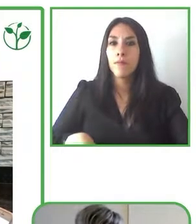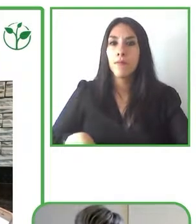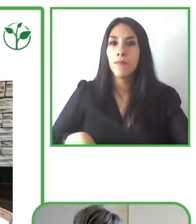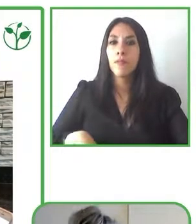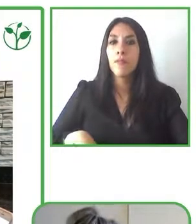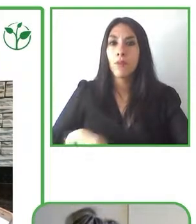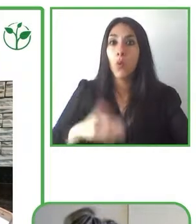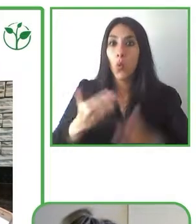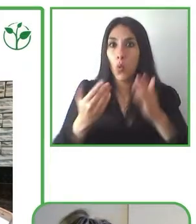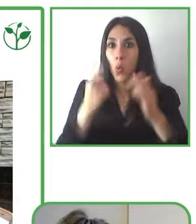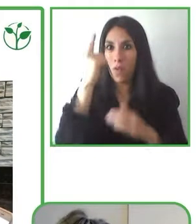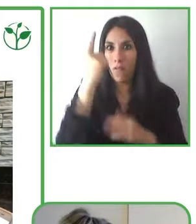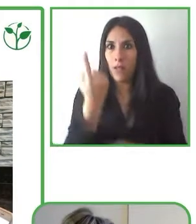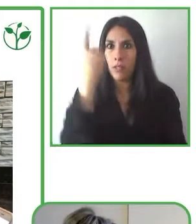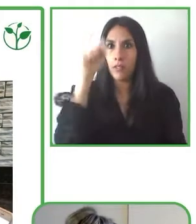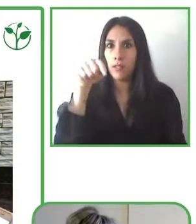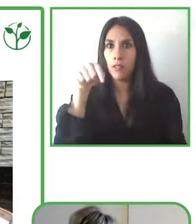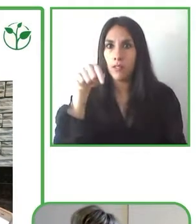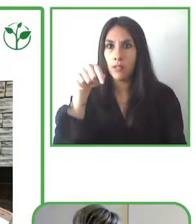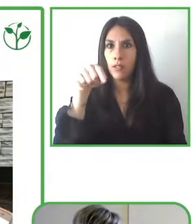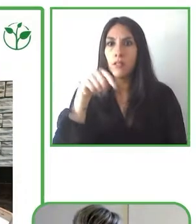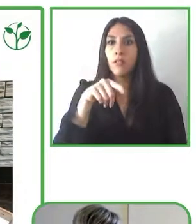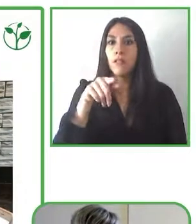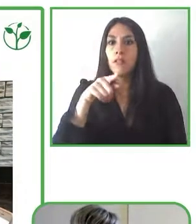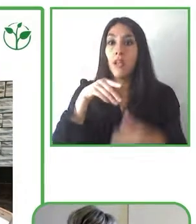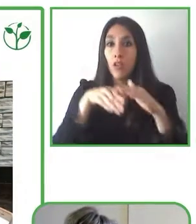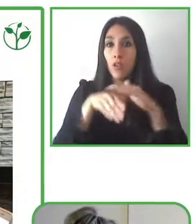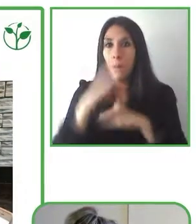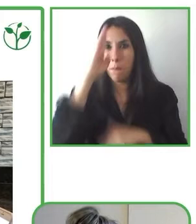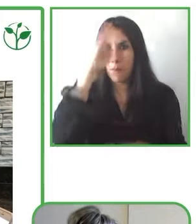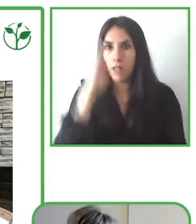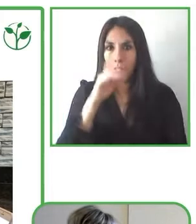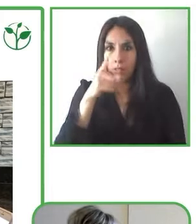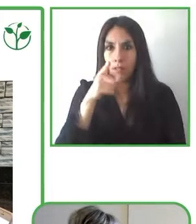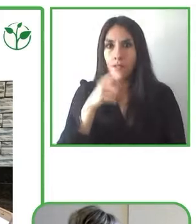It is a platform that is fully accessible of course